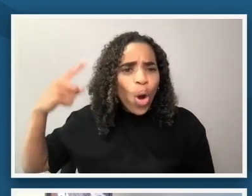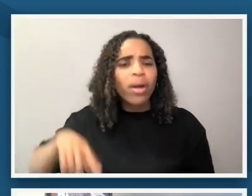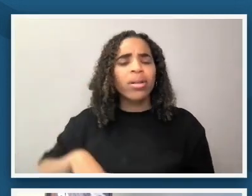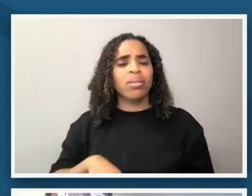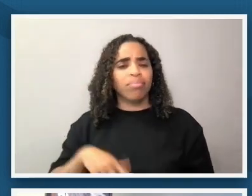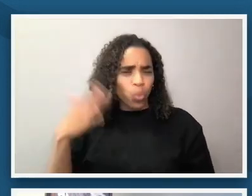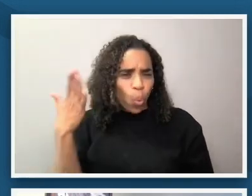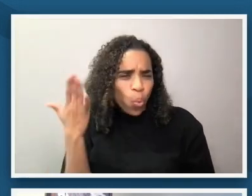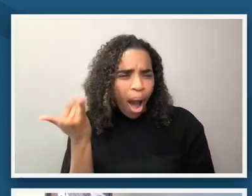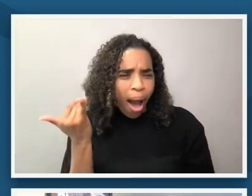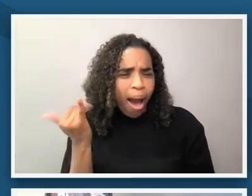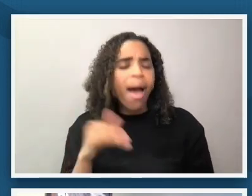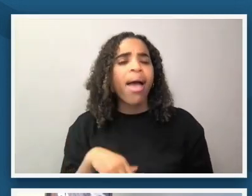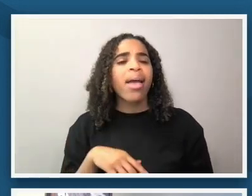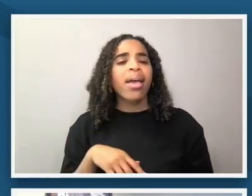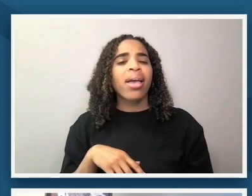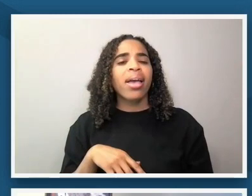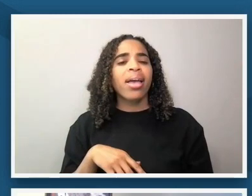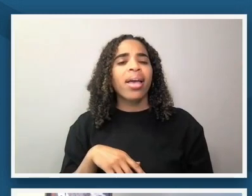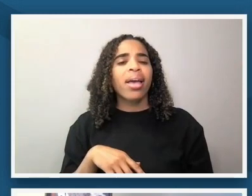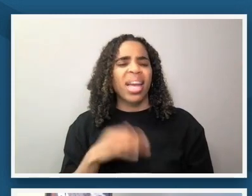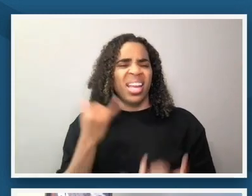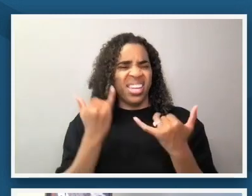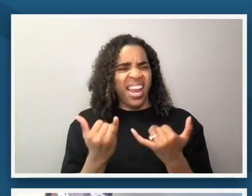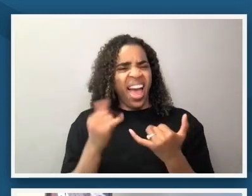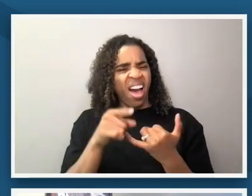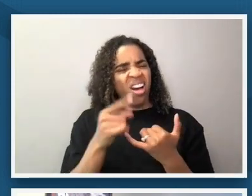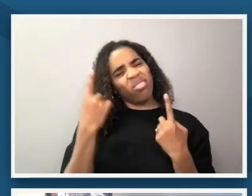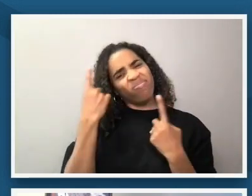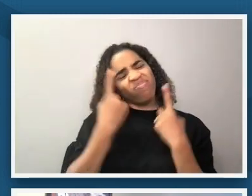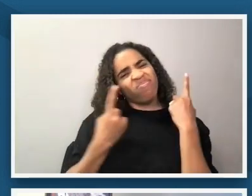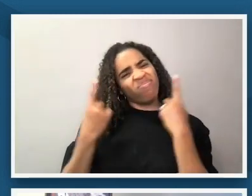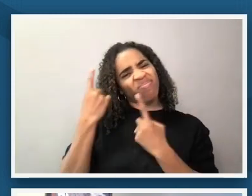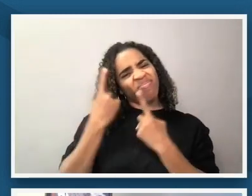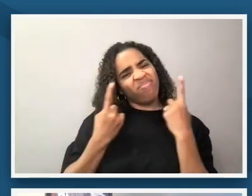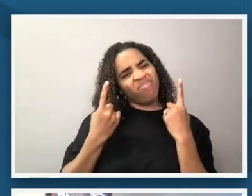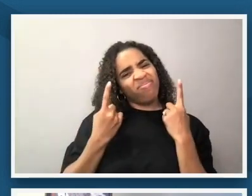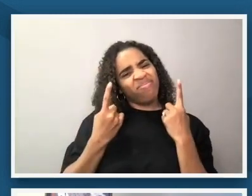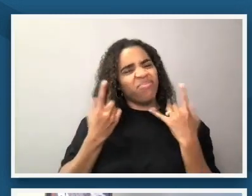what begins to resonate as you're